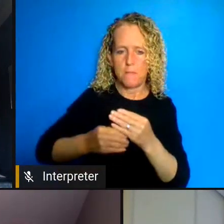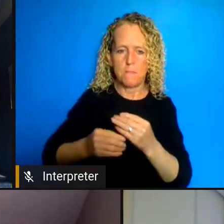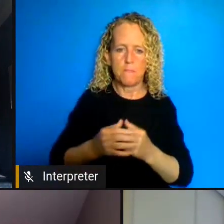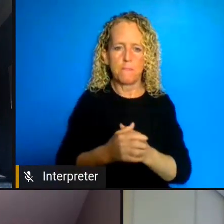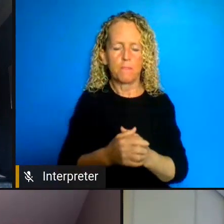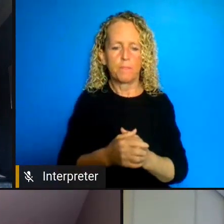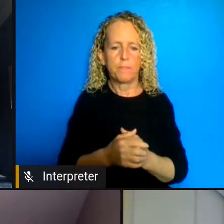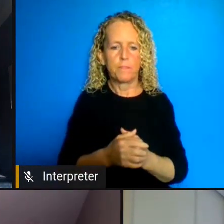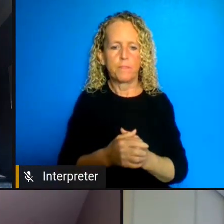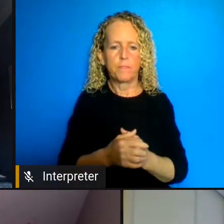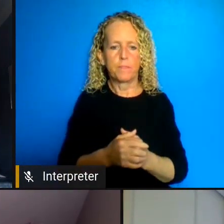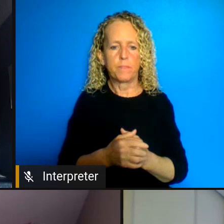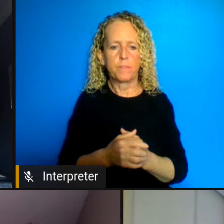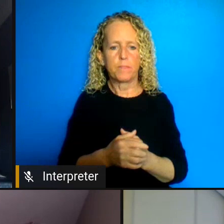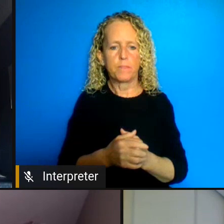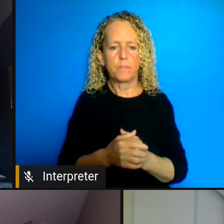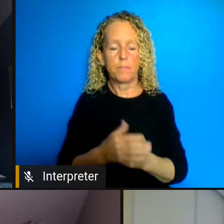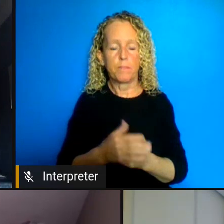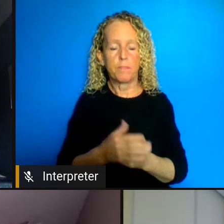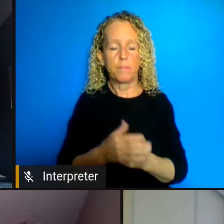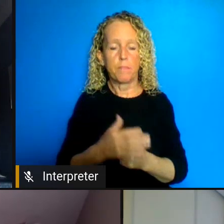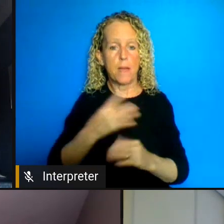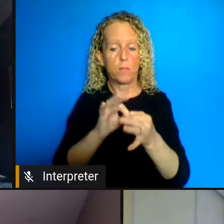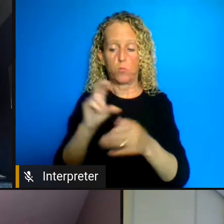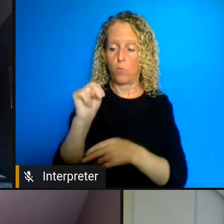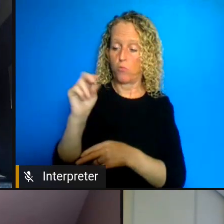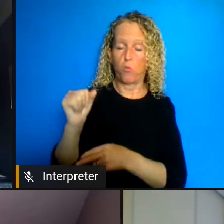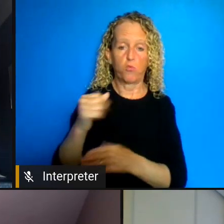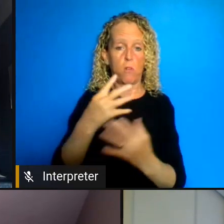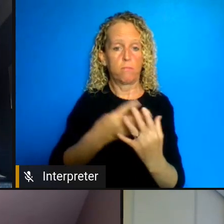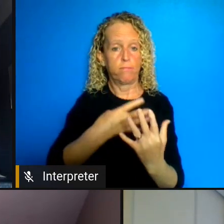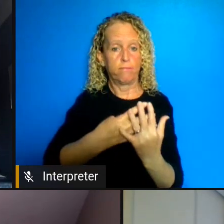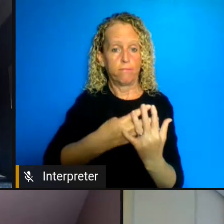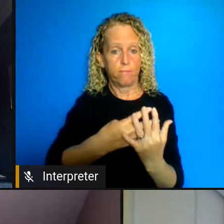decarceration efforts here in Nova Scotia one of the things that happened around